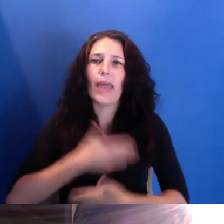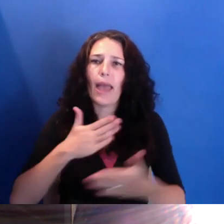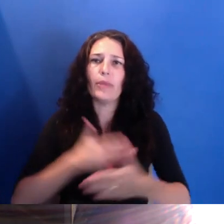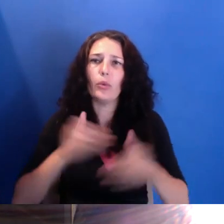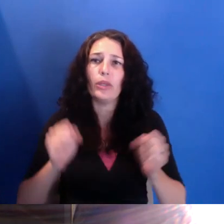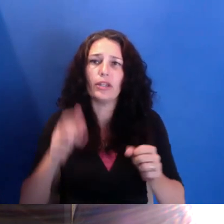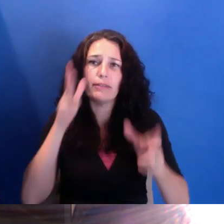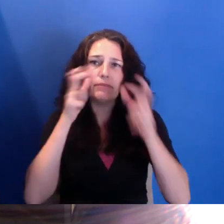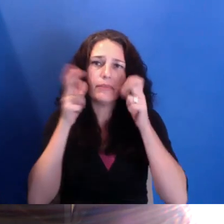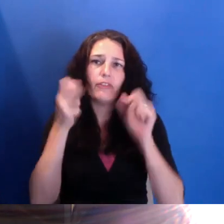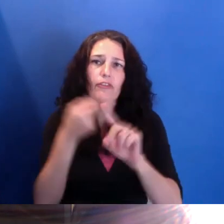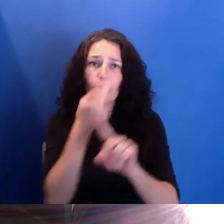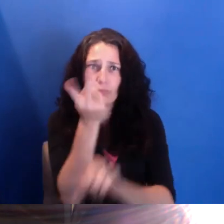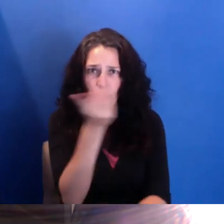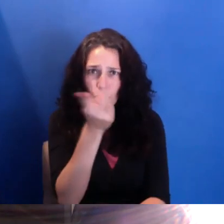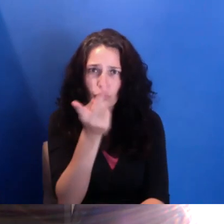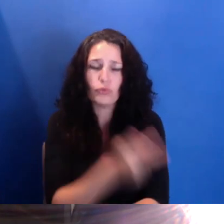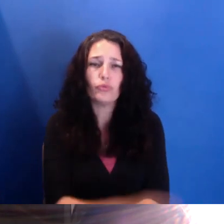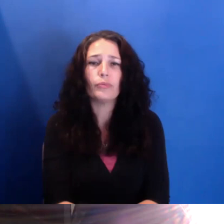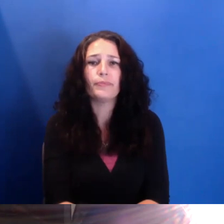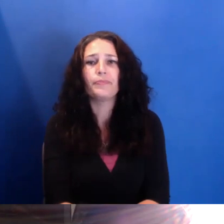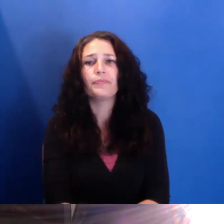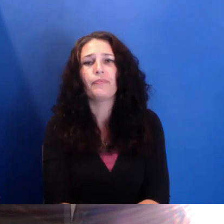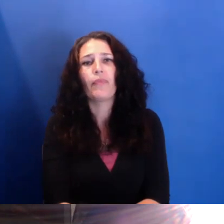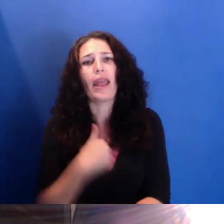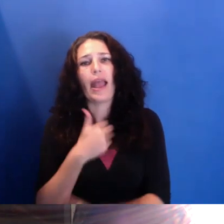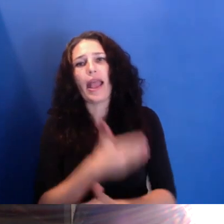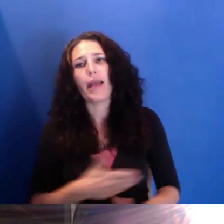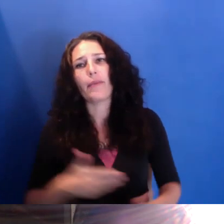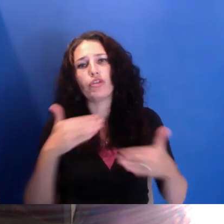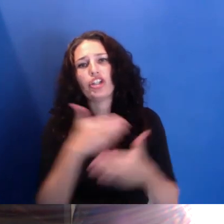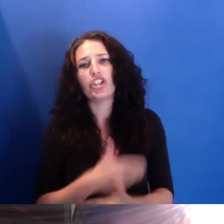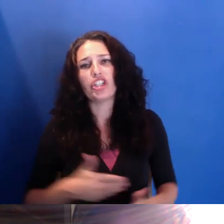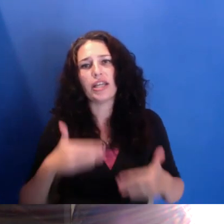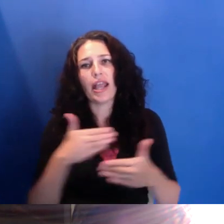And-- and I also just appreciate how generous you both were about sharing your family histories